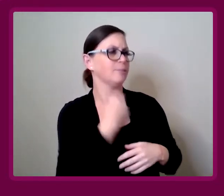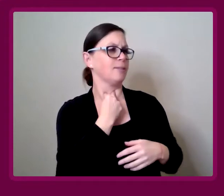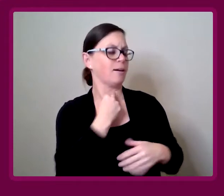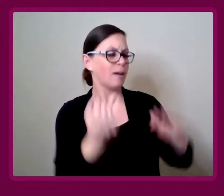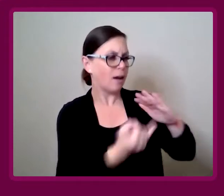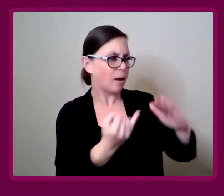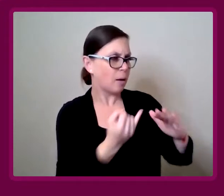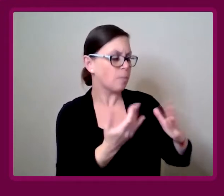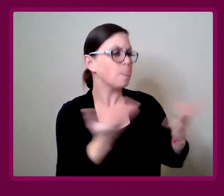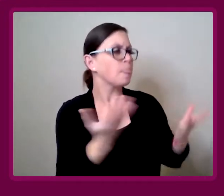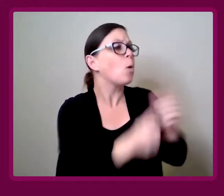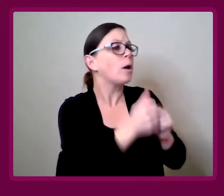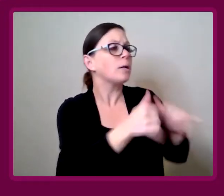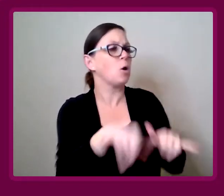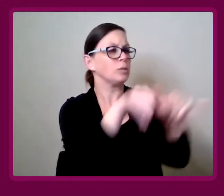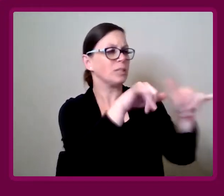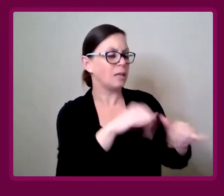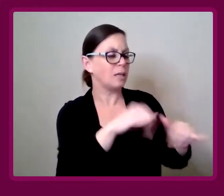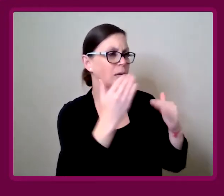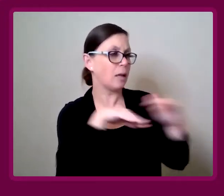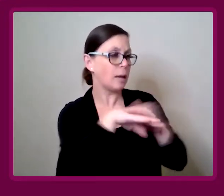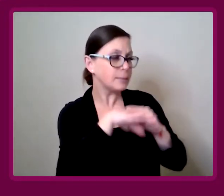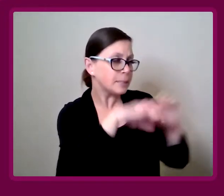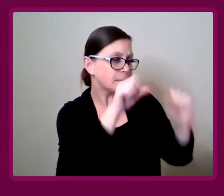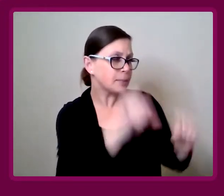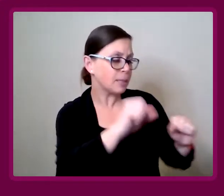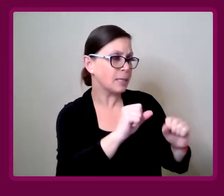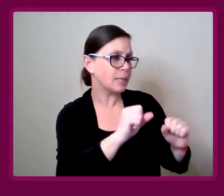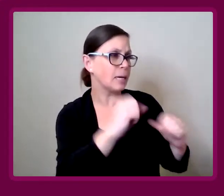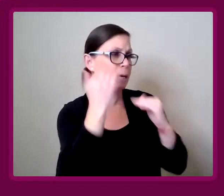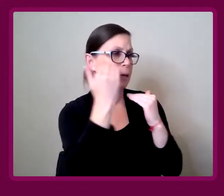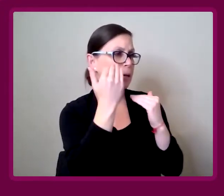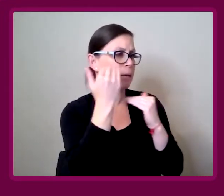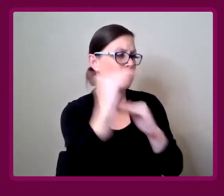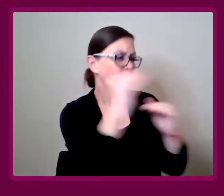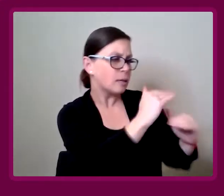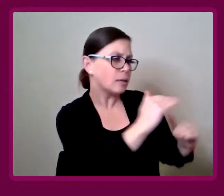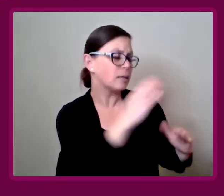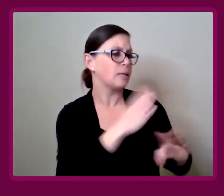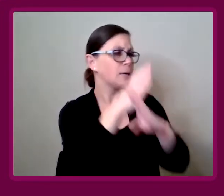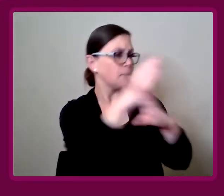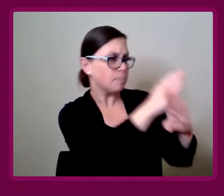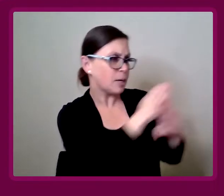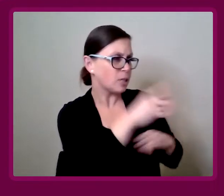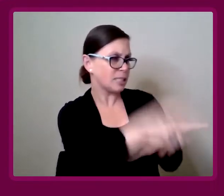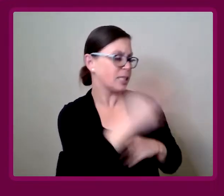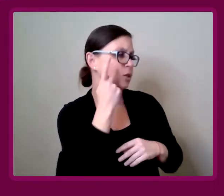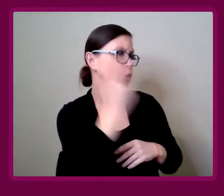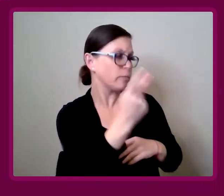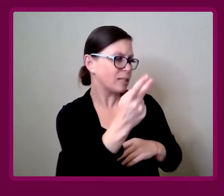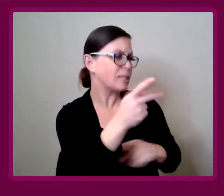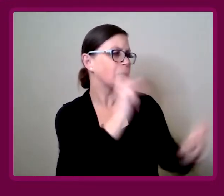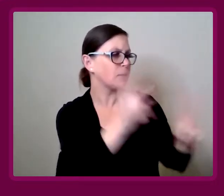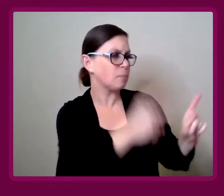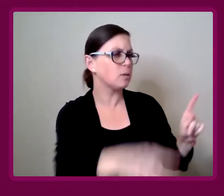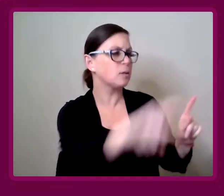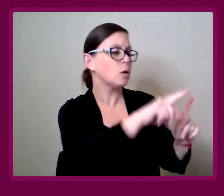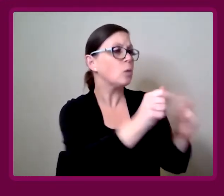What are some of the most common housing accessibility barriers that, in your field of work, that you've seen people with disabilities are facing?